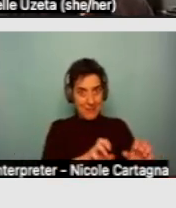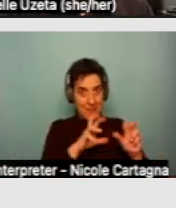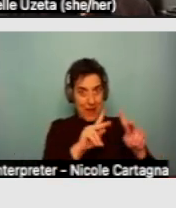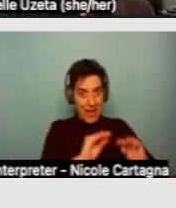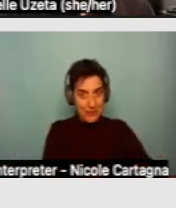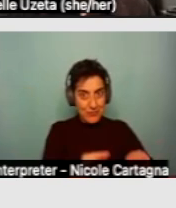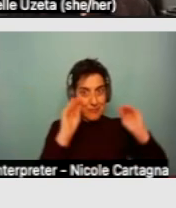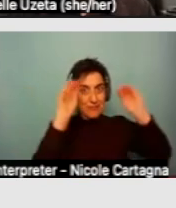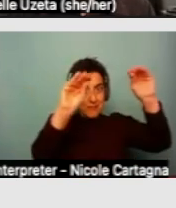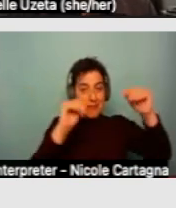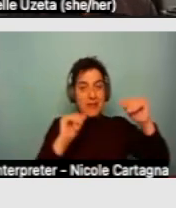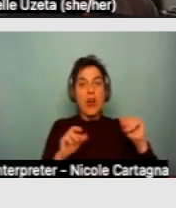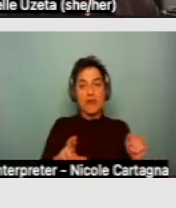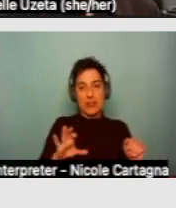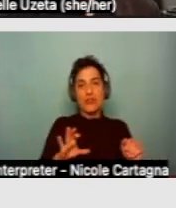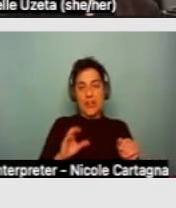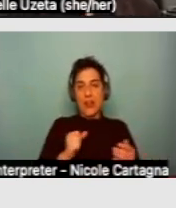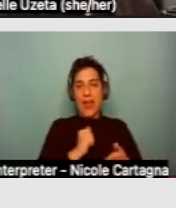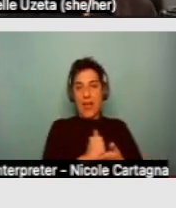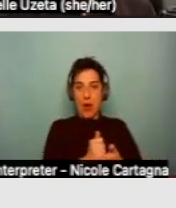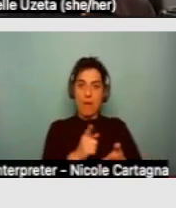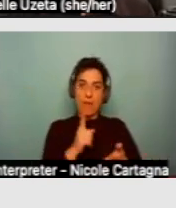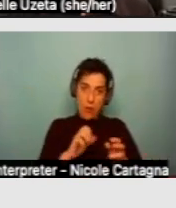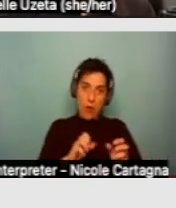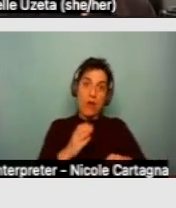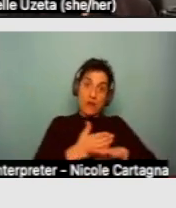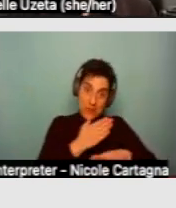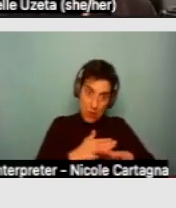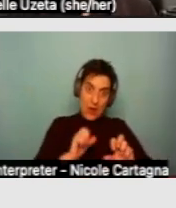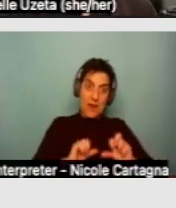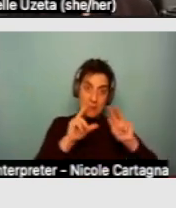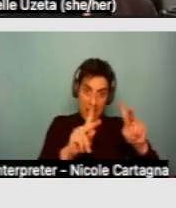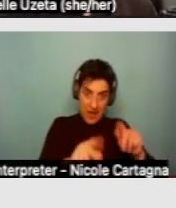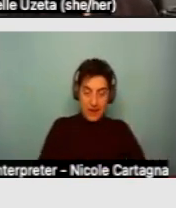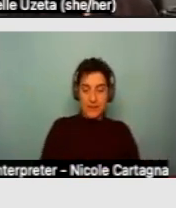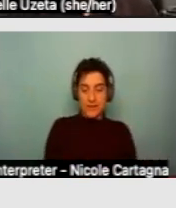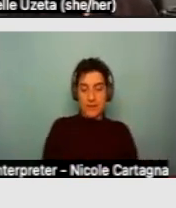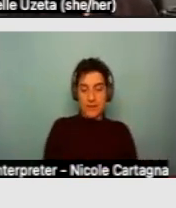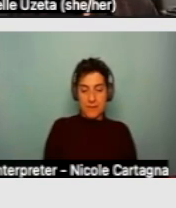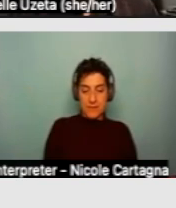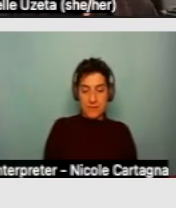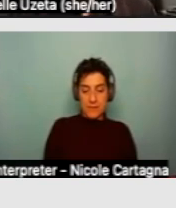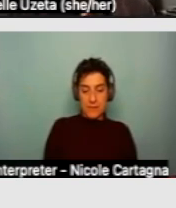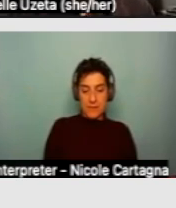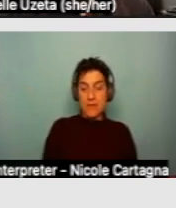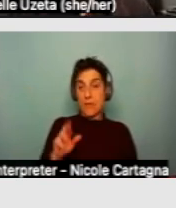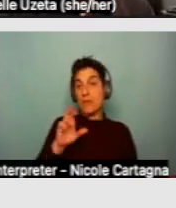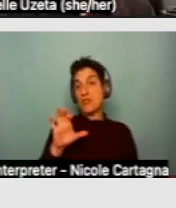But the regional center is a resource to look to when you need to do those types of restoration when required.